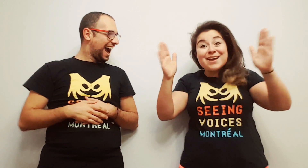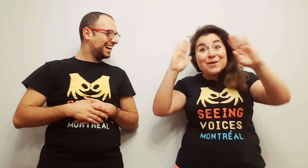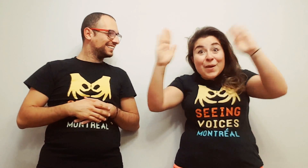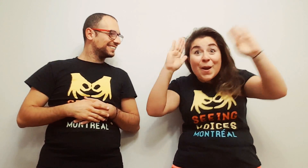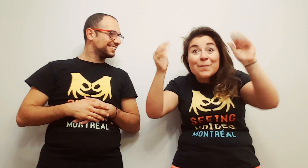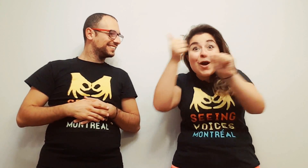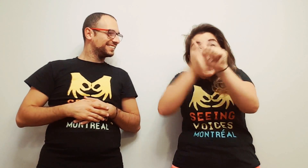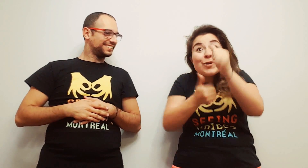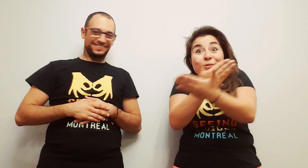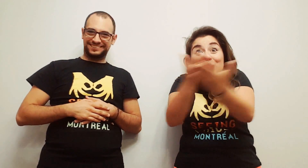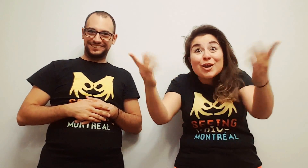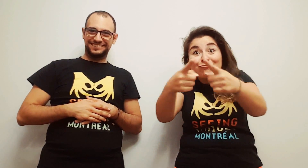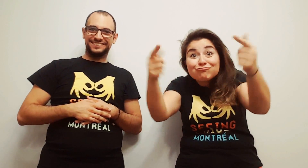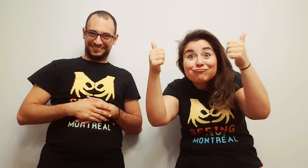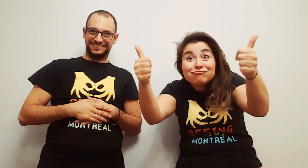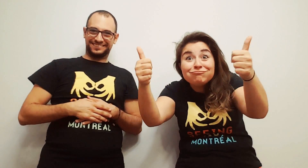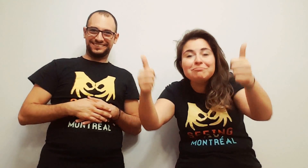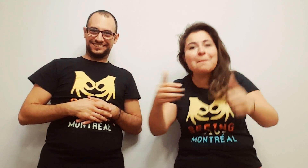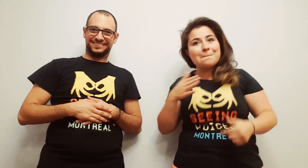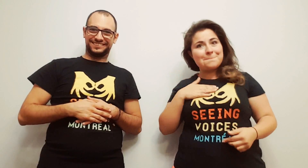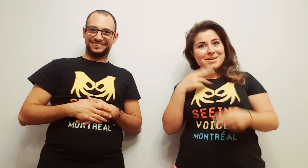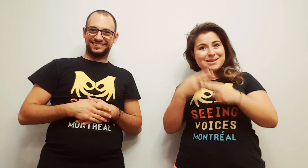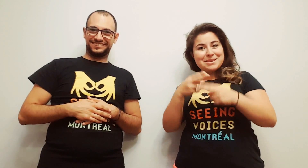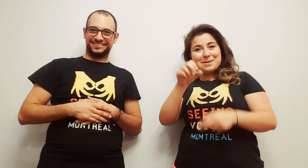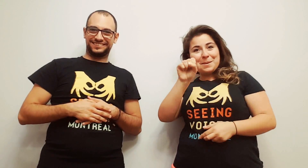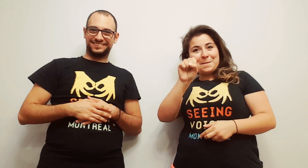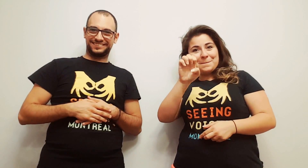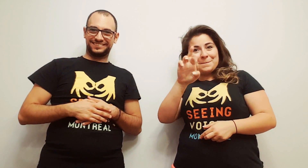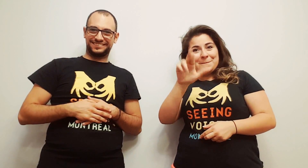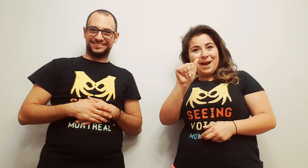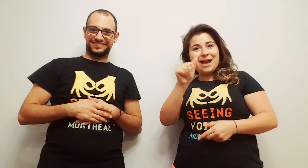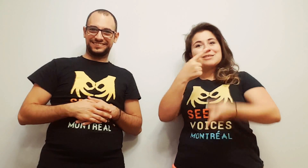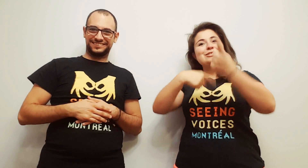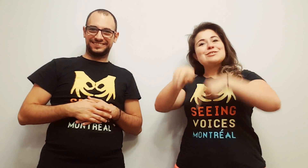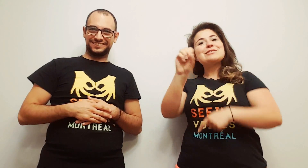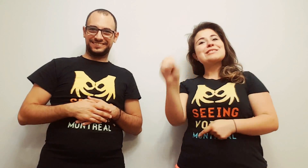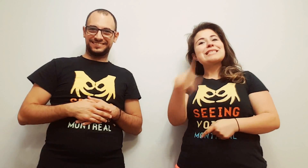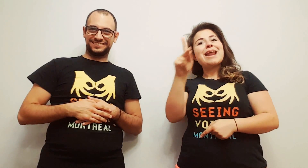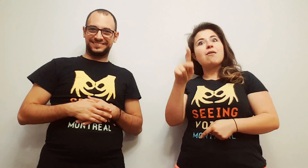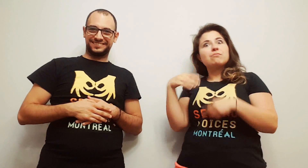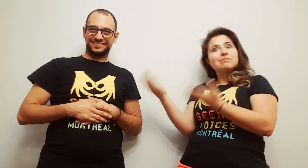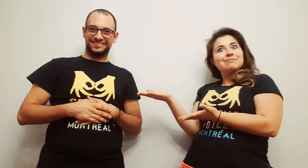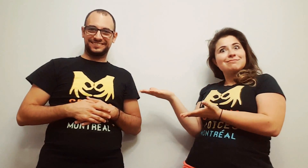Hi! Hello everyone! My name is Sera.